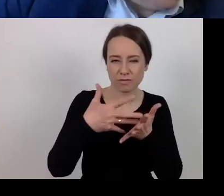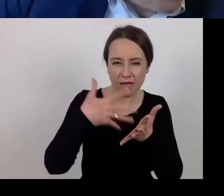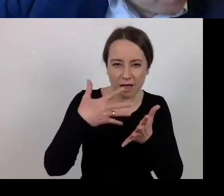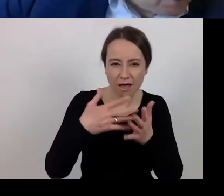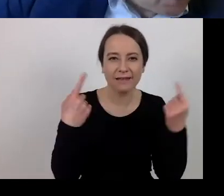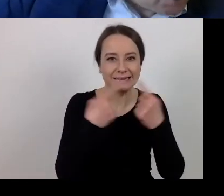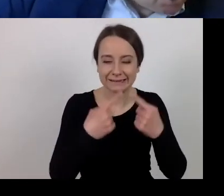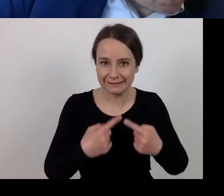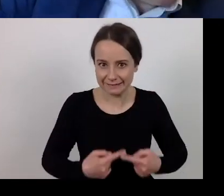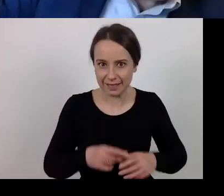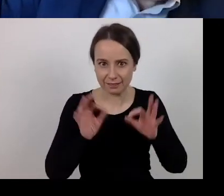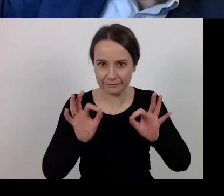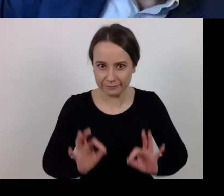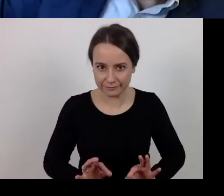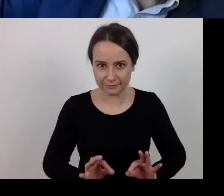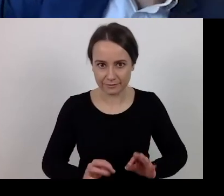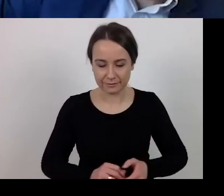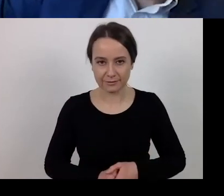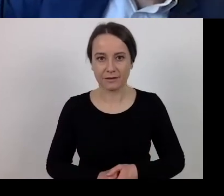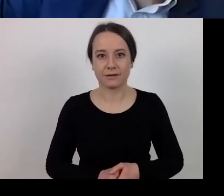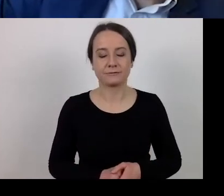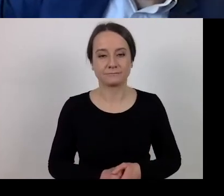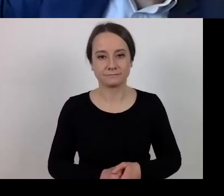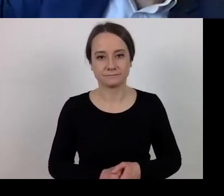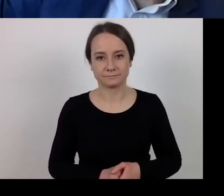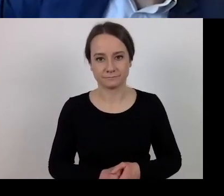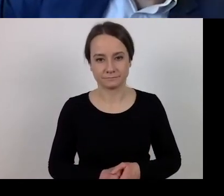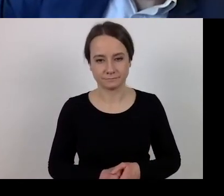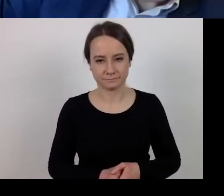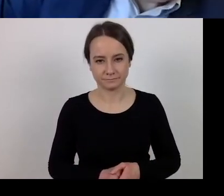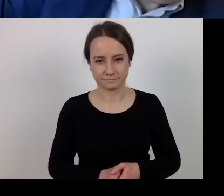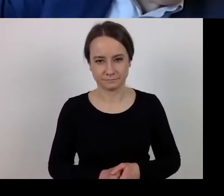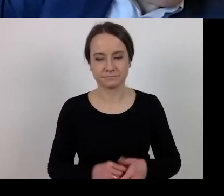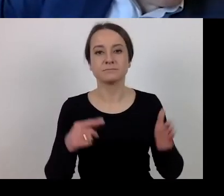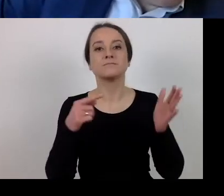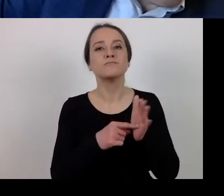for which the expenditure was incurred, is performed by demonstrating the necessary efforts.